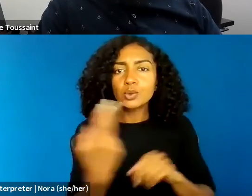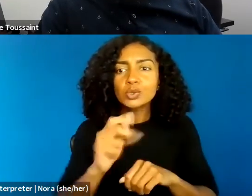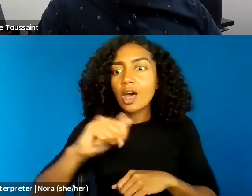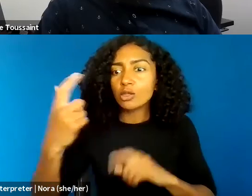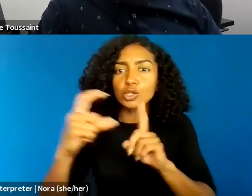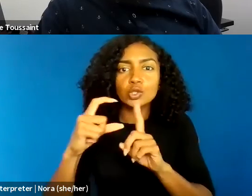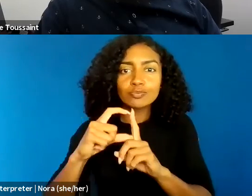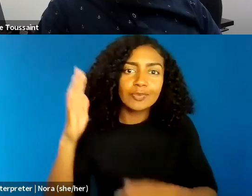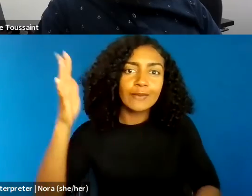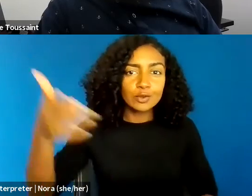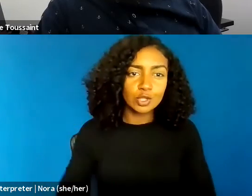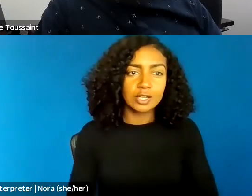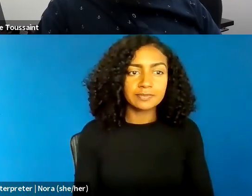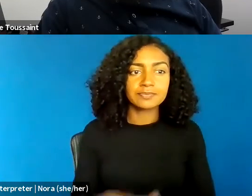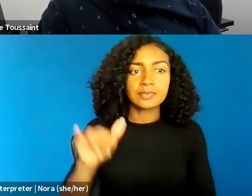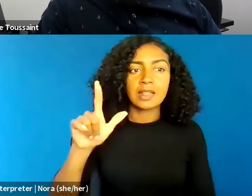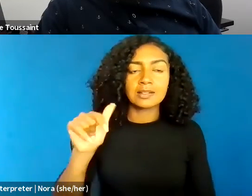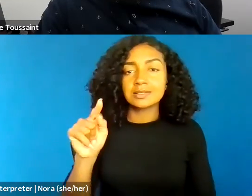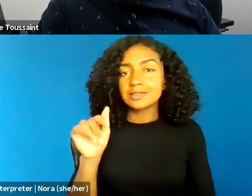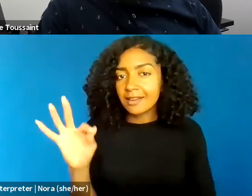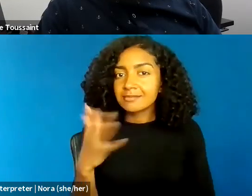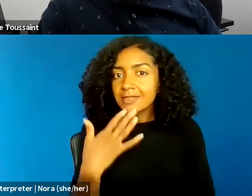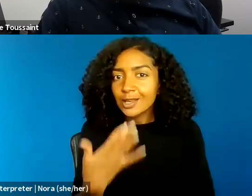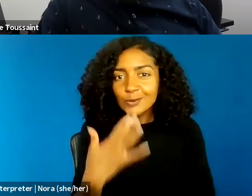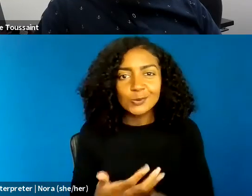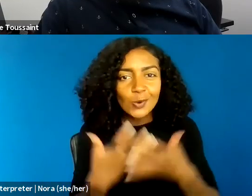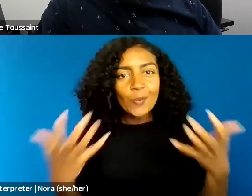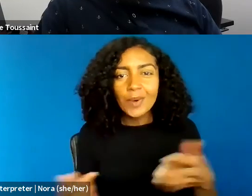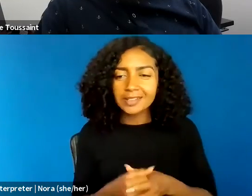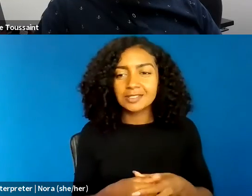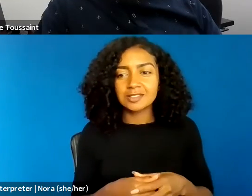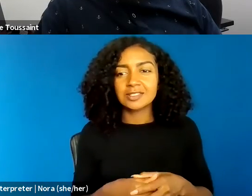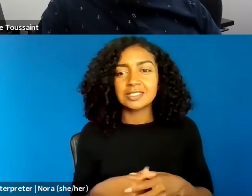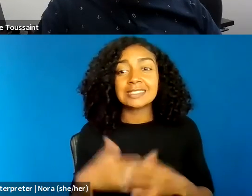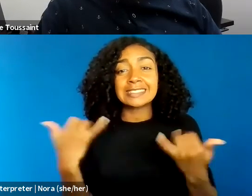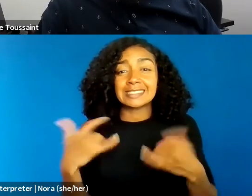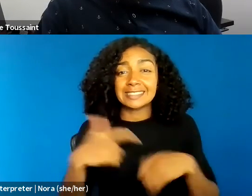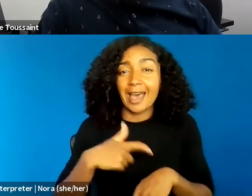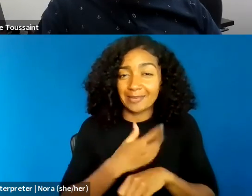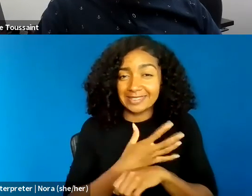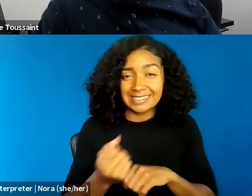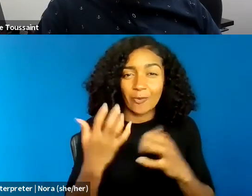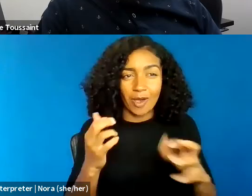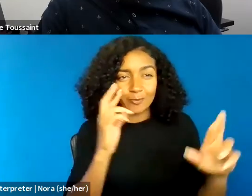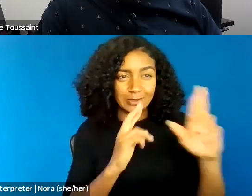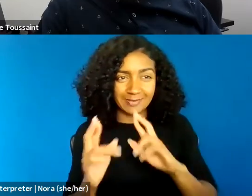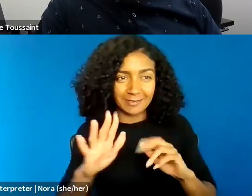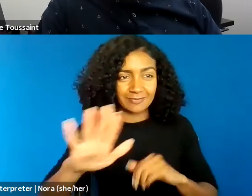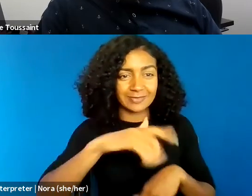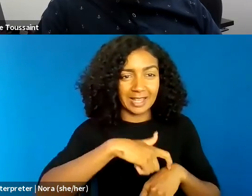All right, thank you so much. So, we are really running short on time, and I wanna be respectful of everyone's time. But there was one question